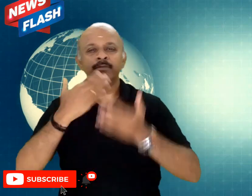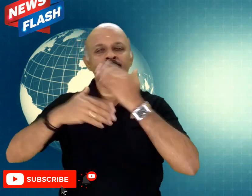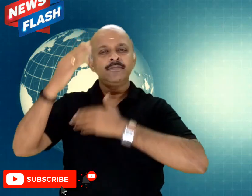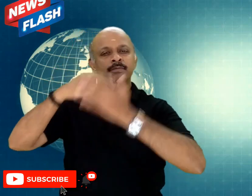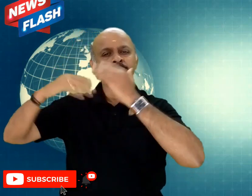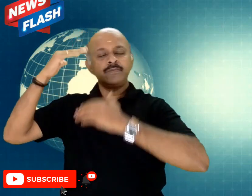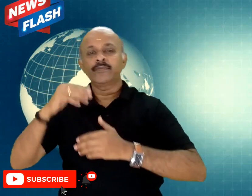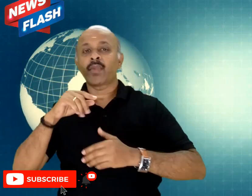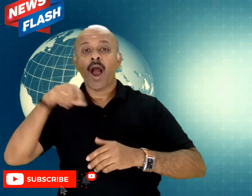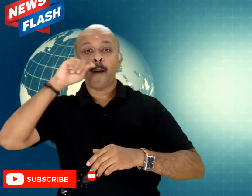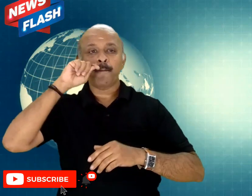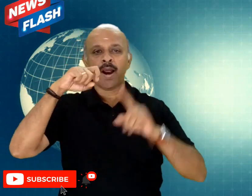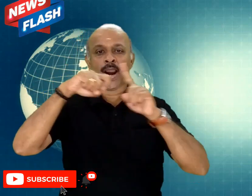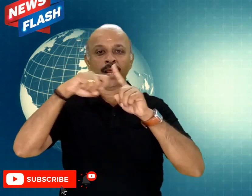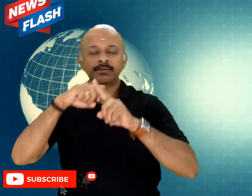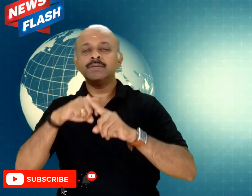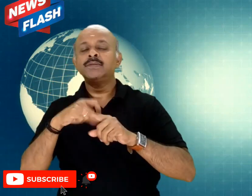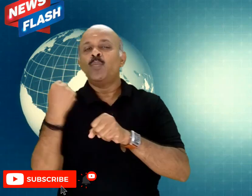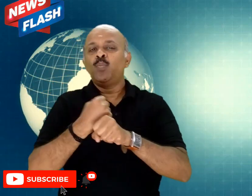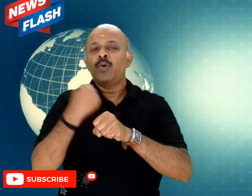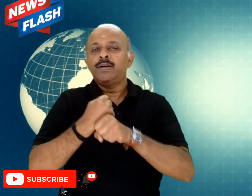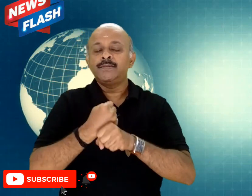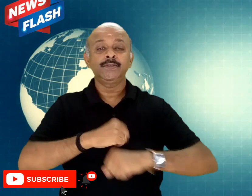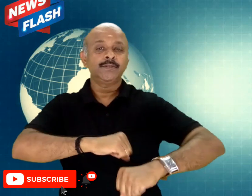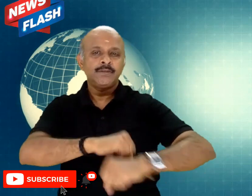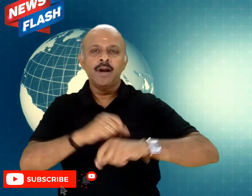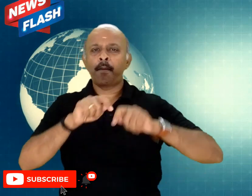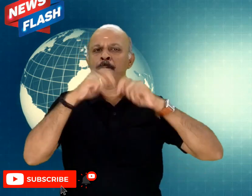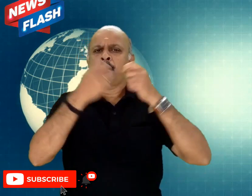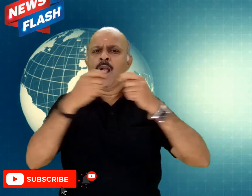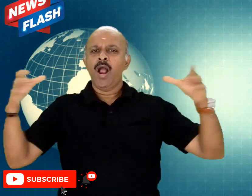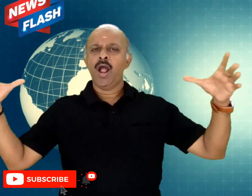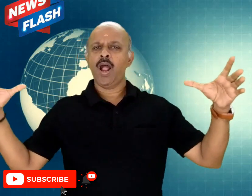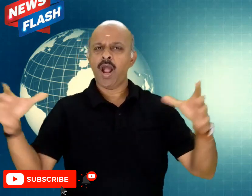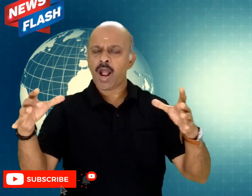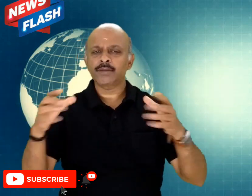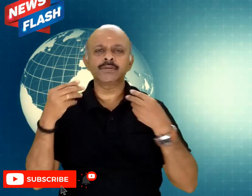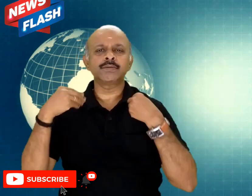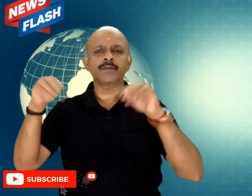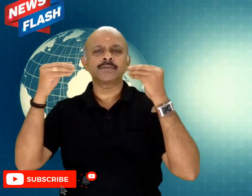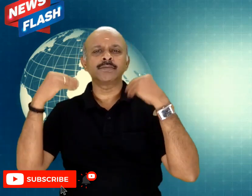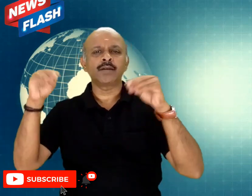and Karthikeyan at first used to sell horses